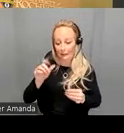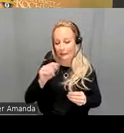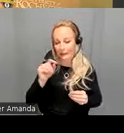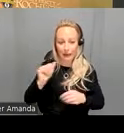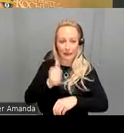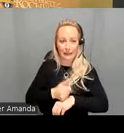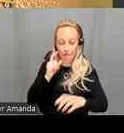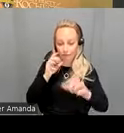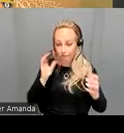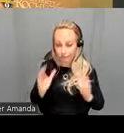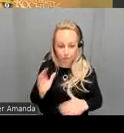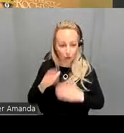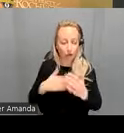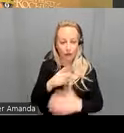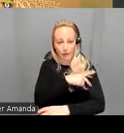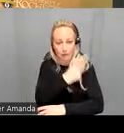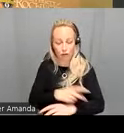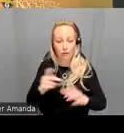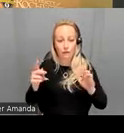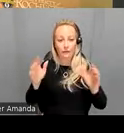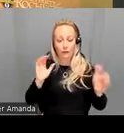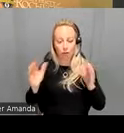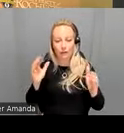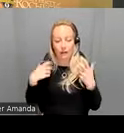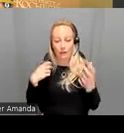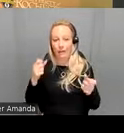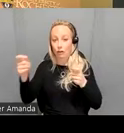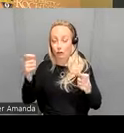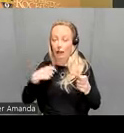the patients versus the healthy controls I should say that there was no significant differences